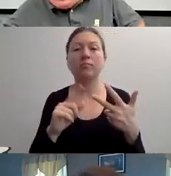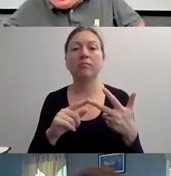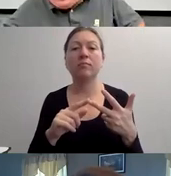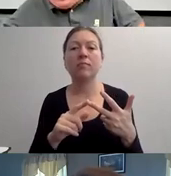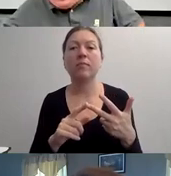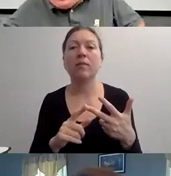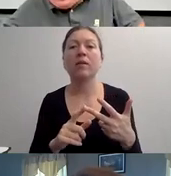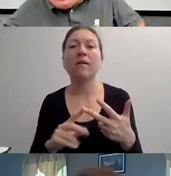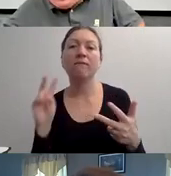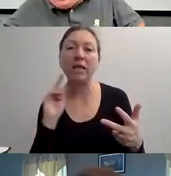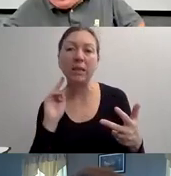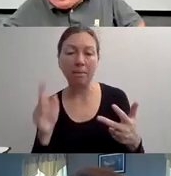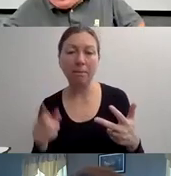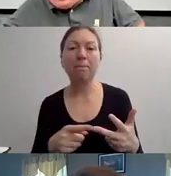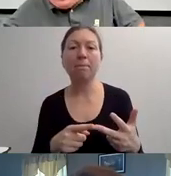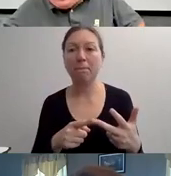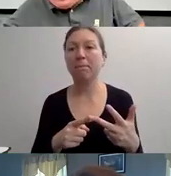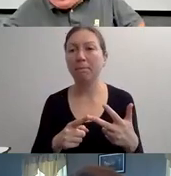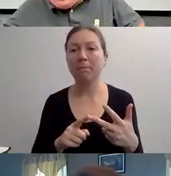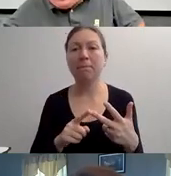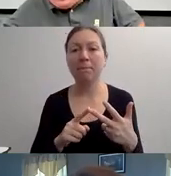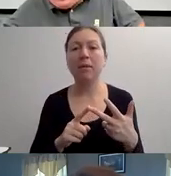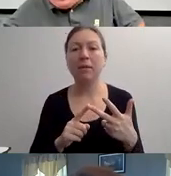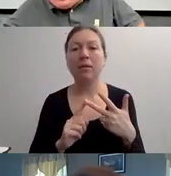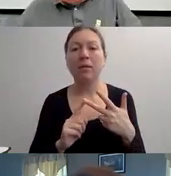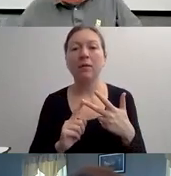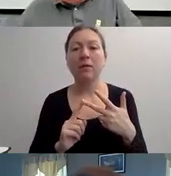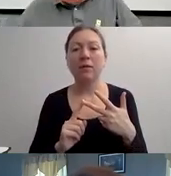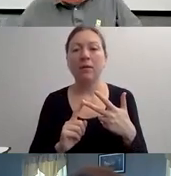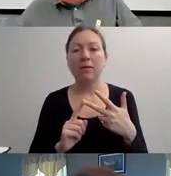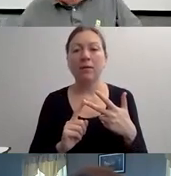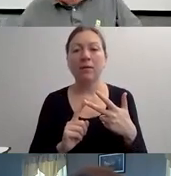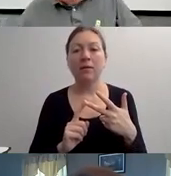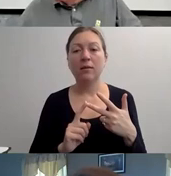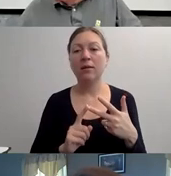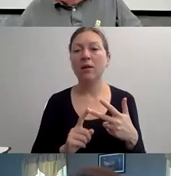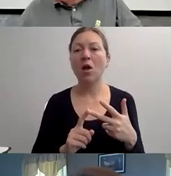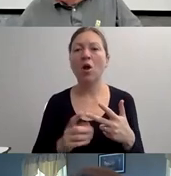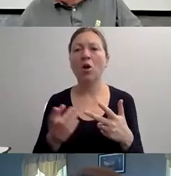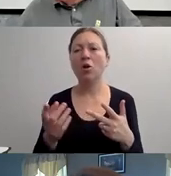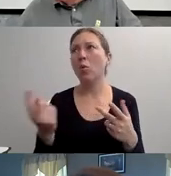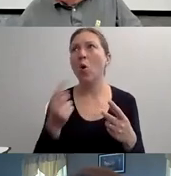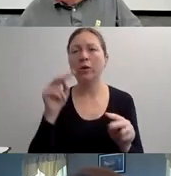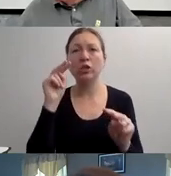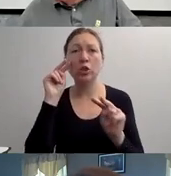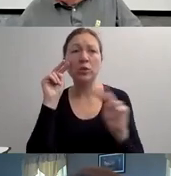"ANOTHER CARICATURE IS THE LOVABLE PERSON WITH MENTAL HEALTH ISSUES.